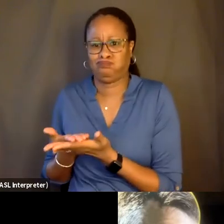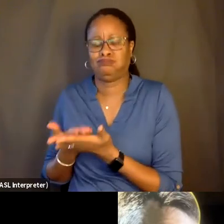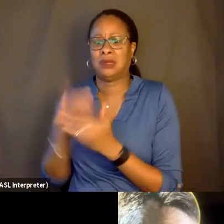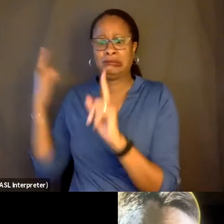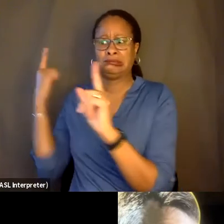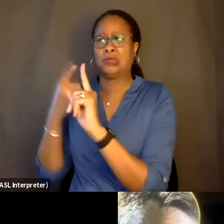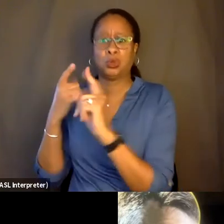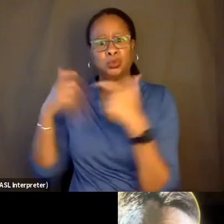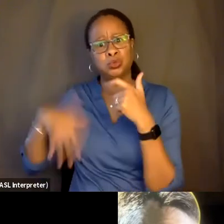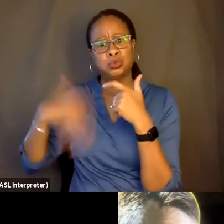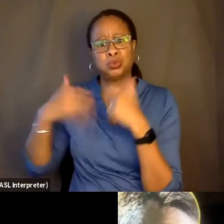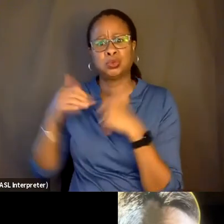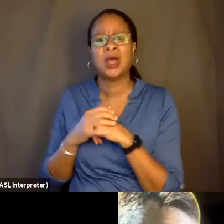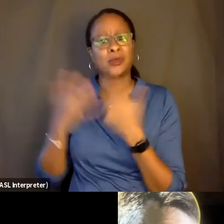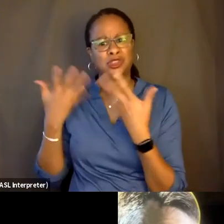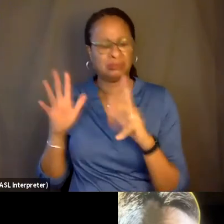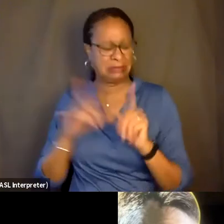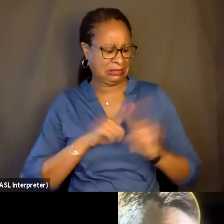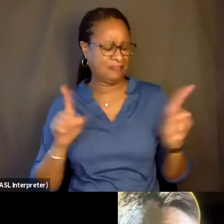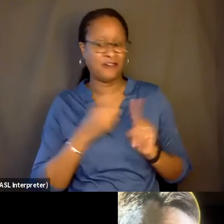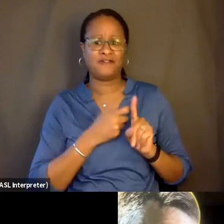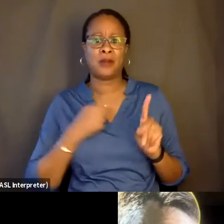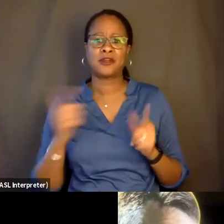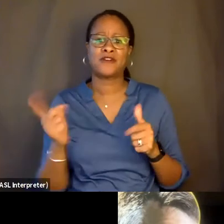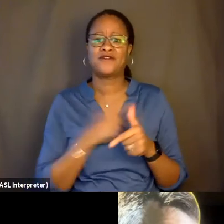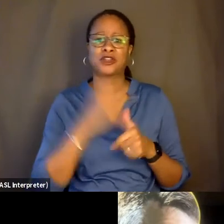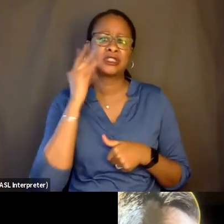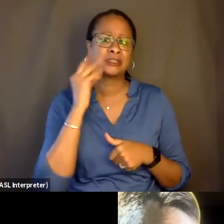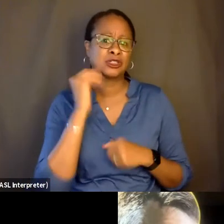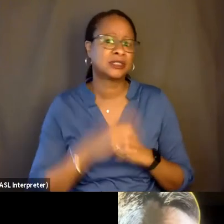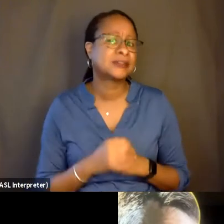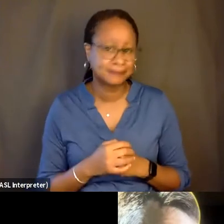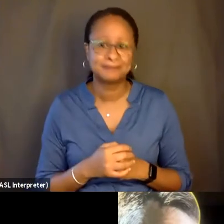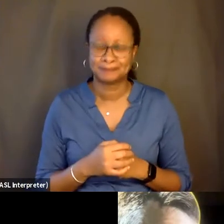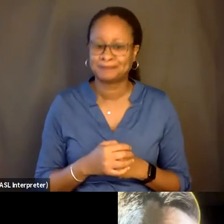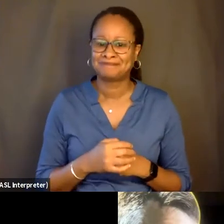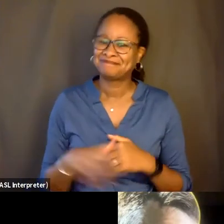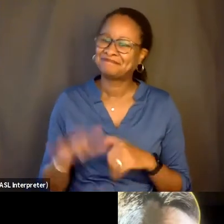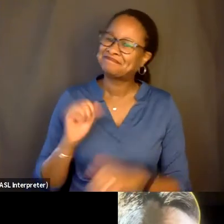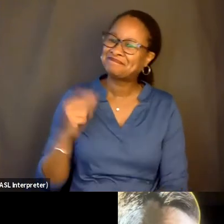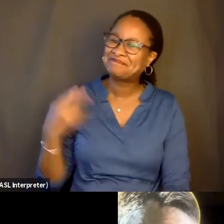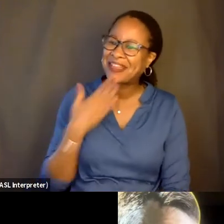already done as a filmmaker. Ah, thanks for that. I mean, I would say-- you know me, Eric.